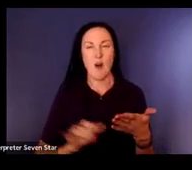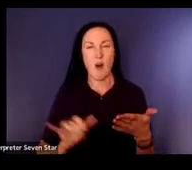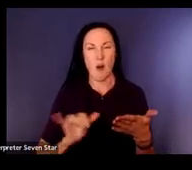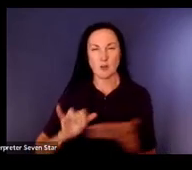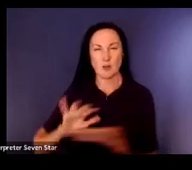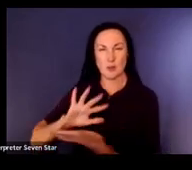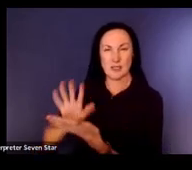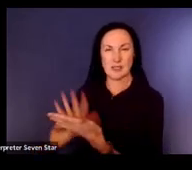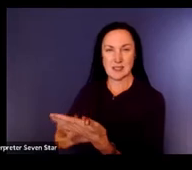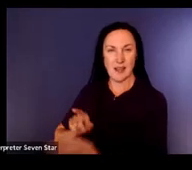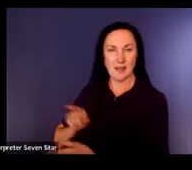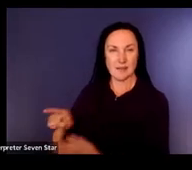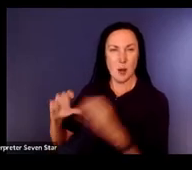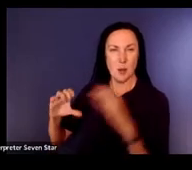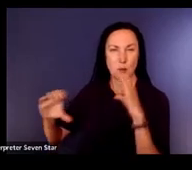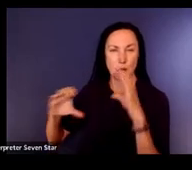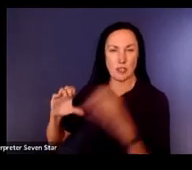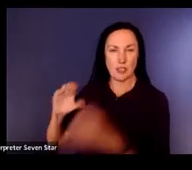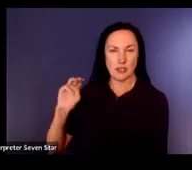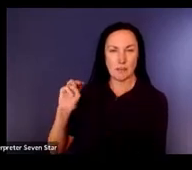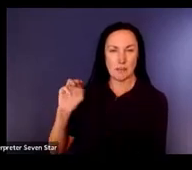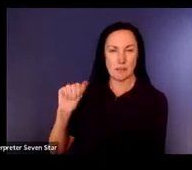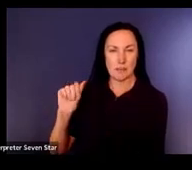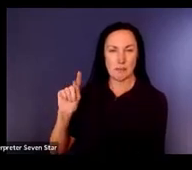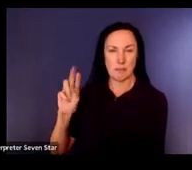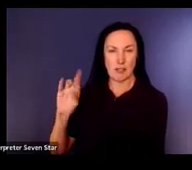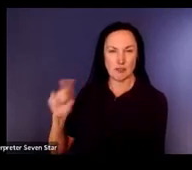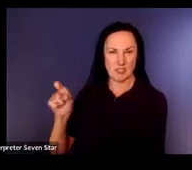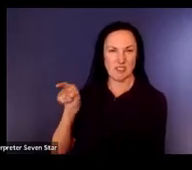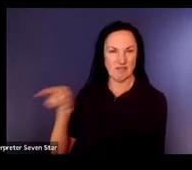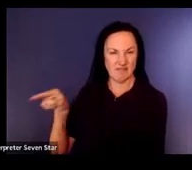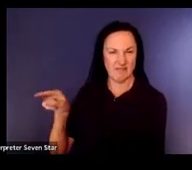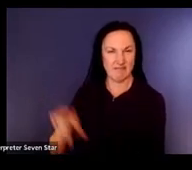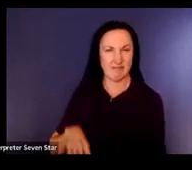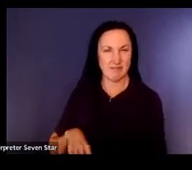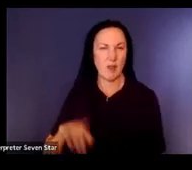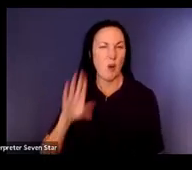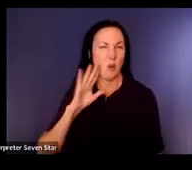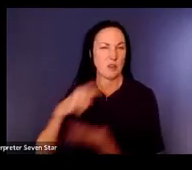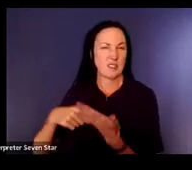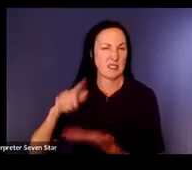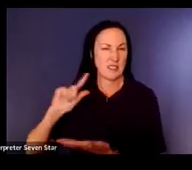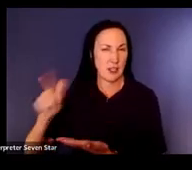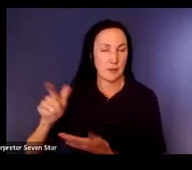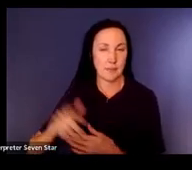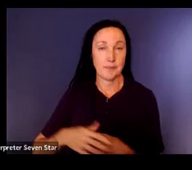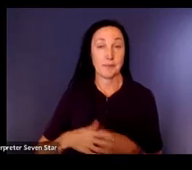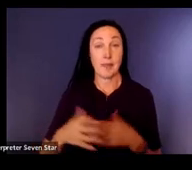will be talking about in session three. And this assessment guide covers methods for assessment